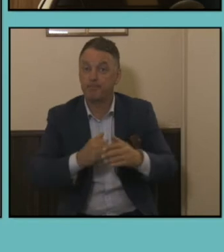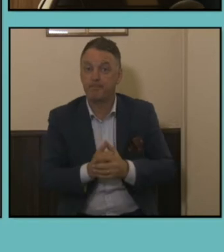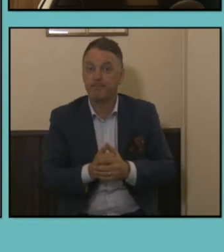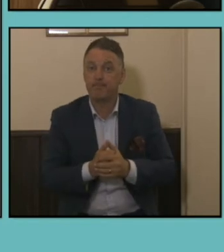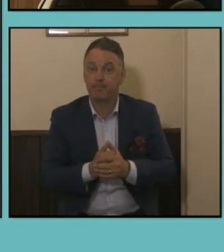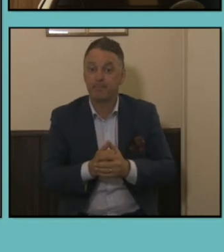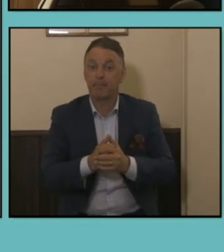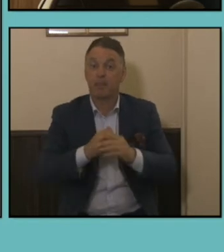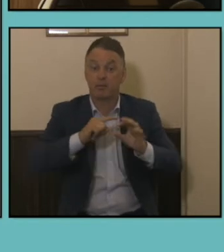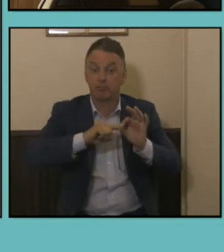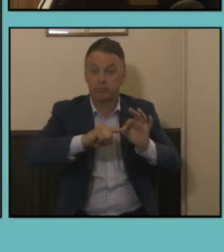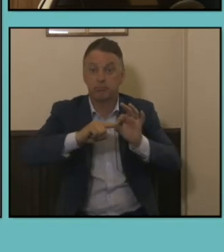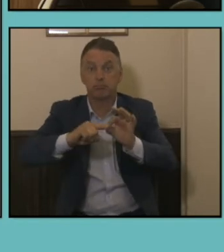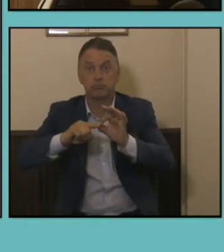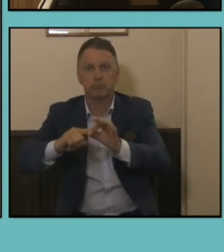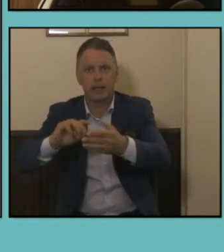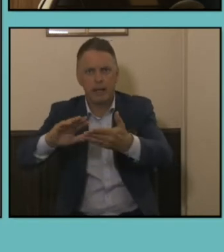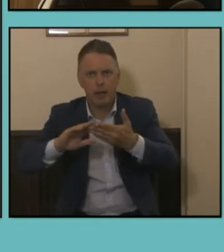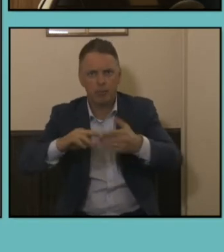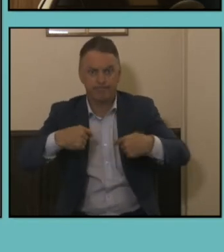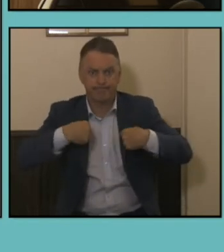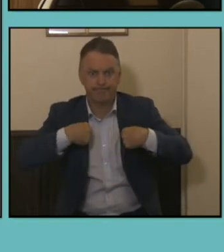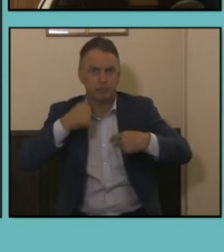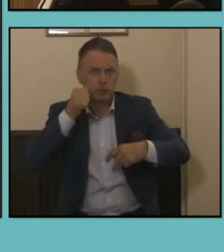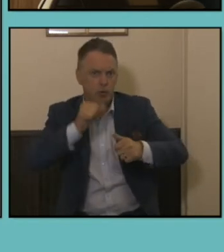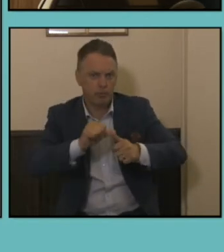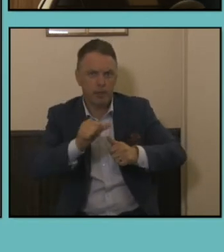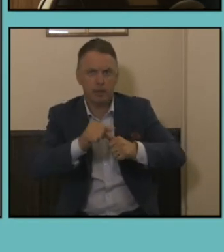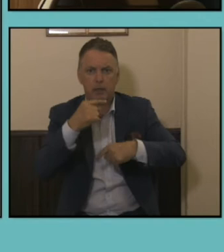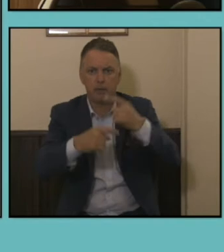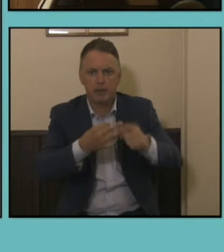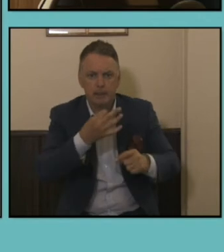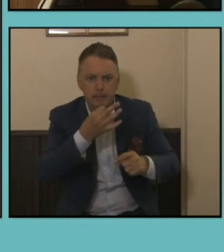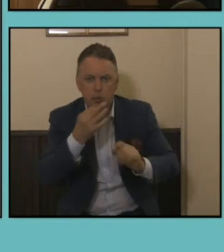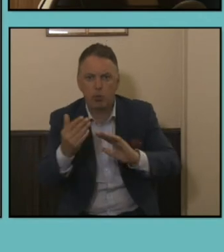circumstances of small populations and small communities. It's used for the